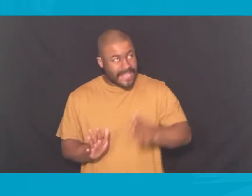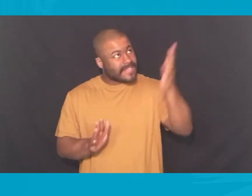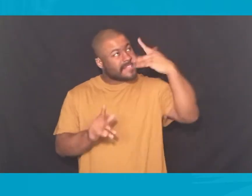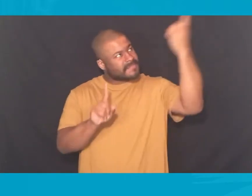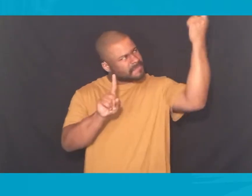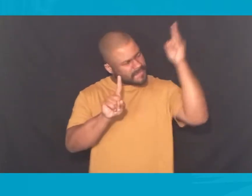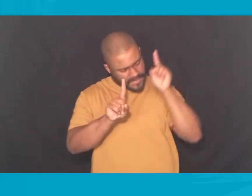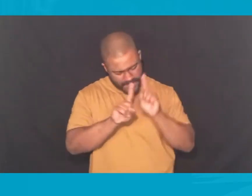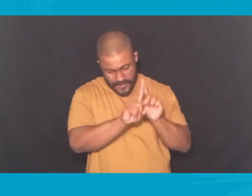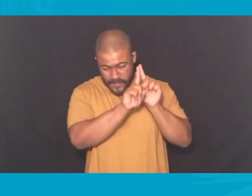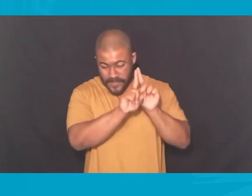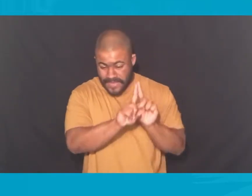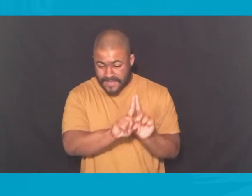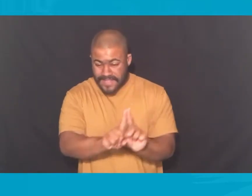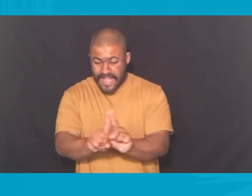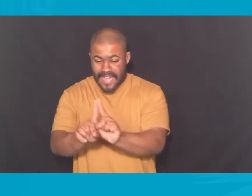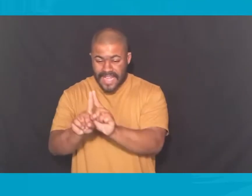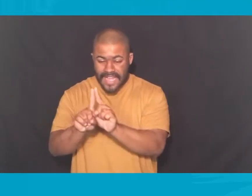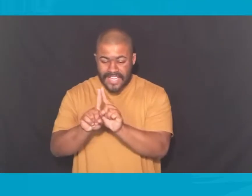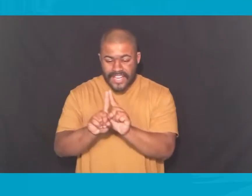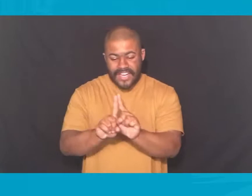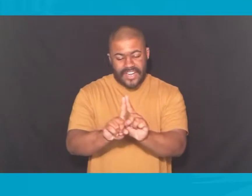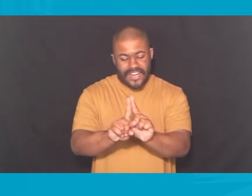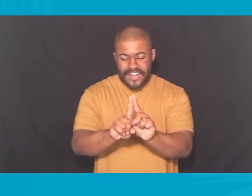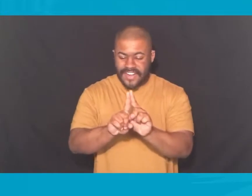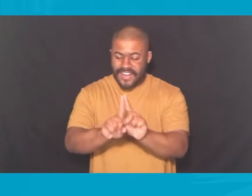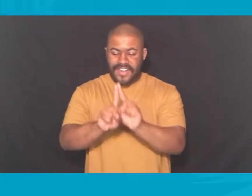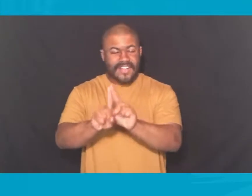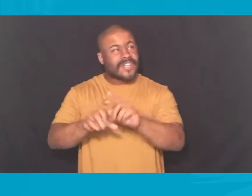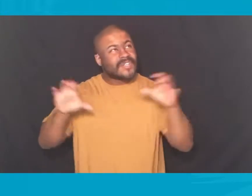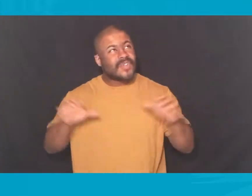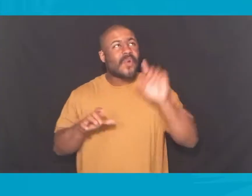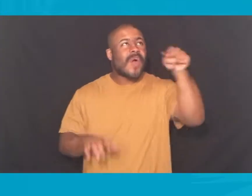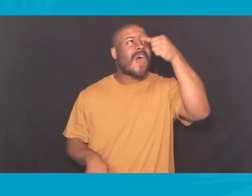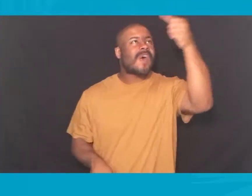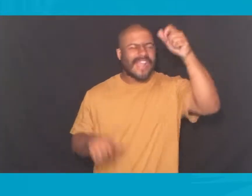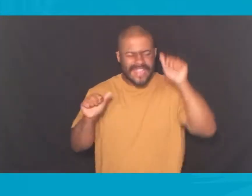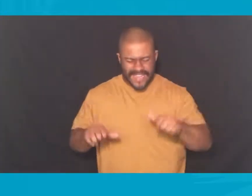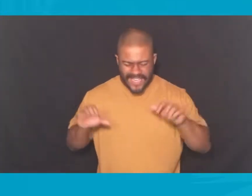Make way through the waters Walk me through the fire